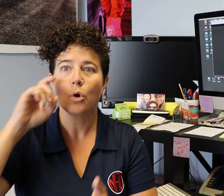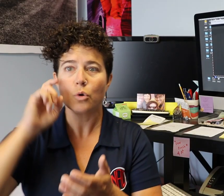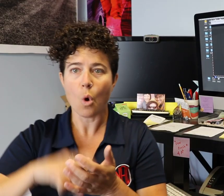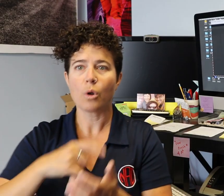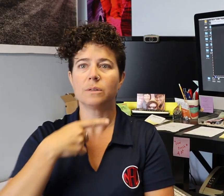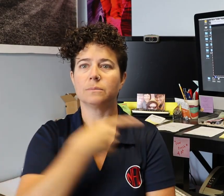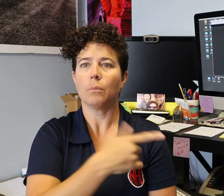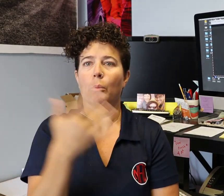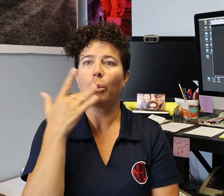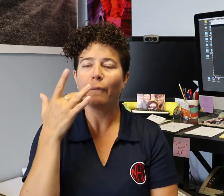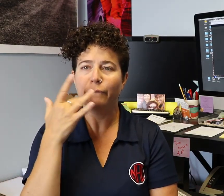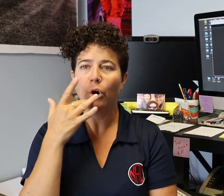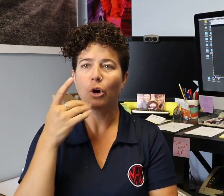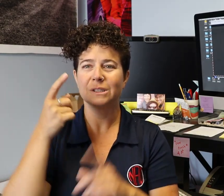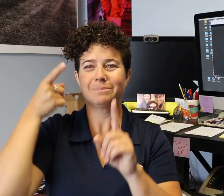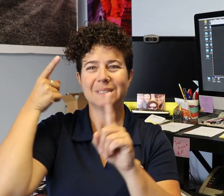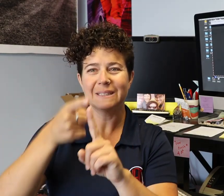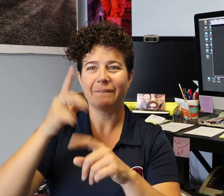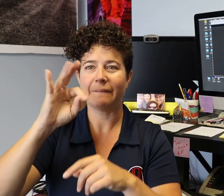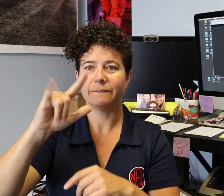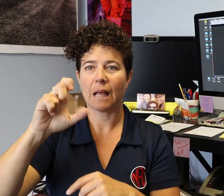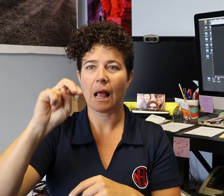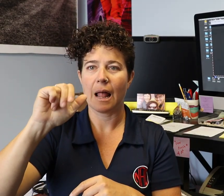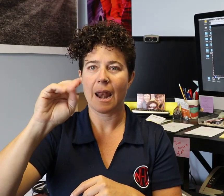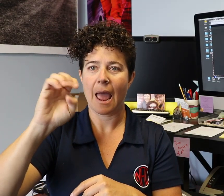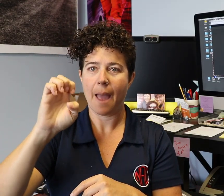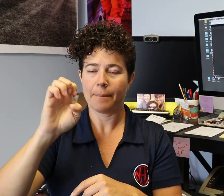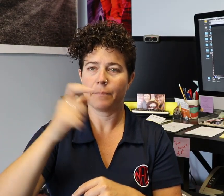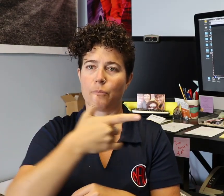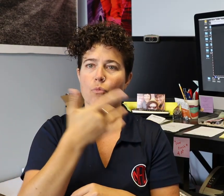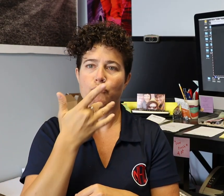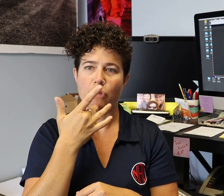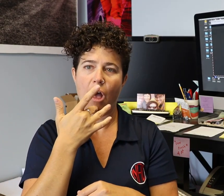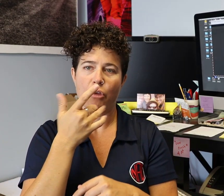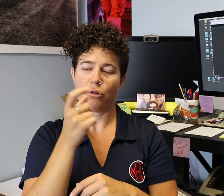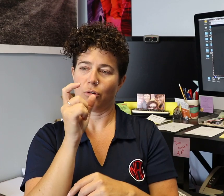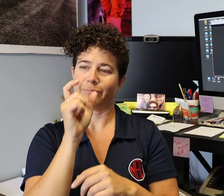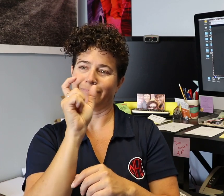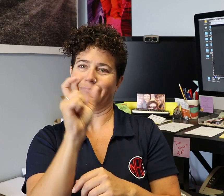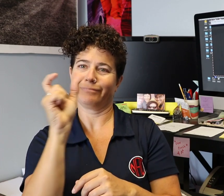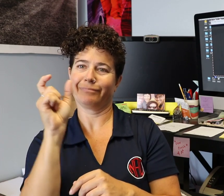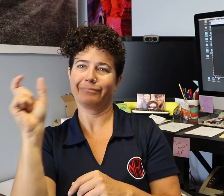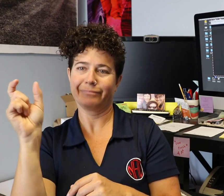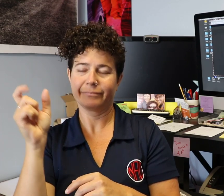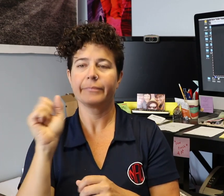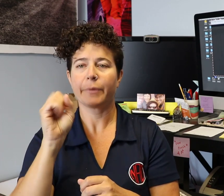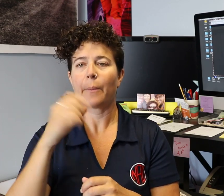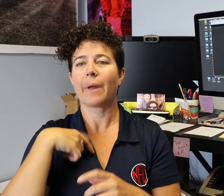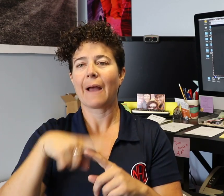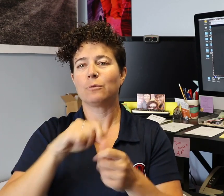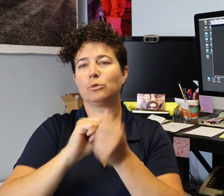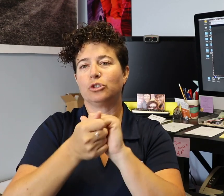See how Facebook didn't accept my caption file? Facebook likes to have the caption file named in a specific way, so make sure you follow that.